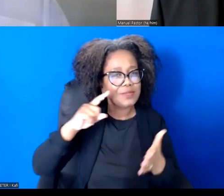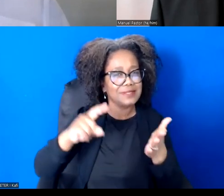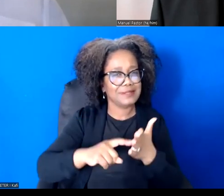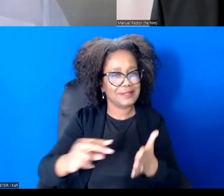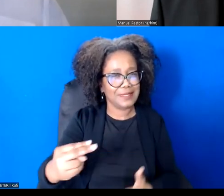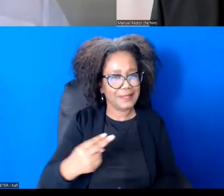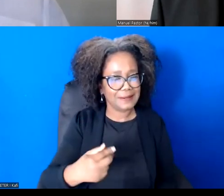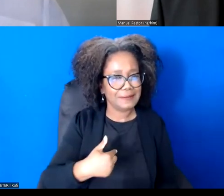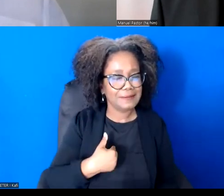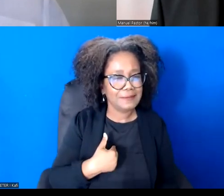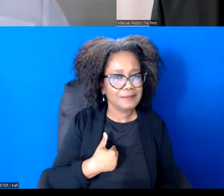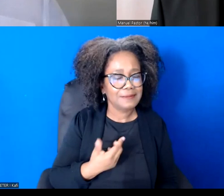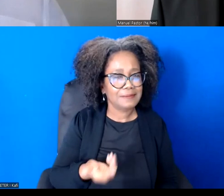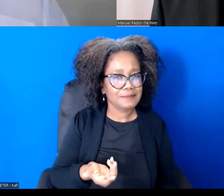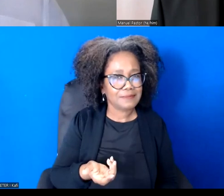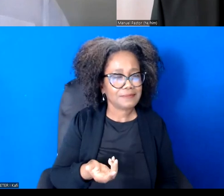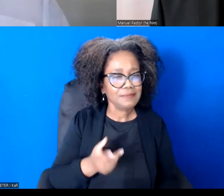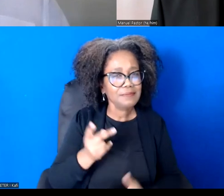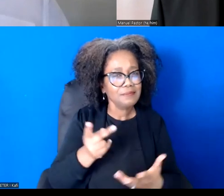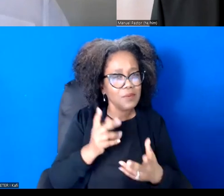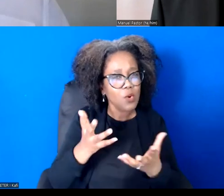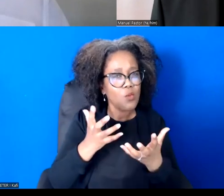the self is deeply, deeply relational.